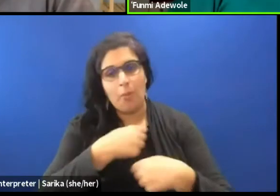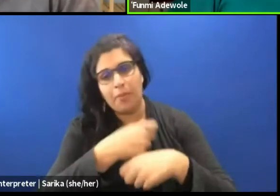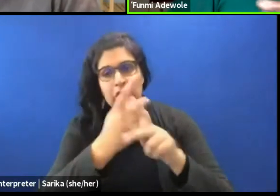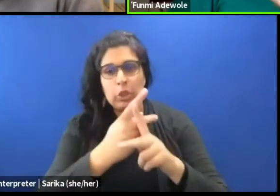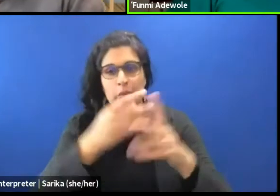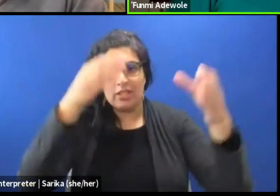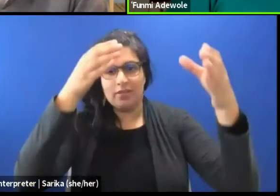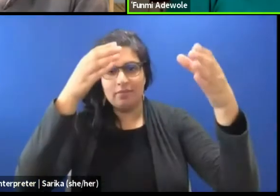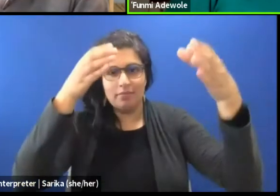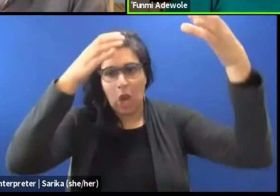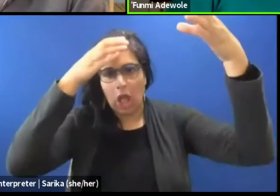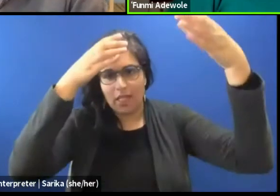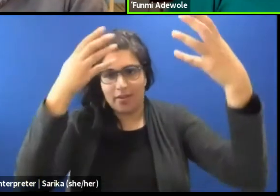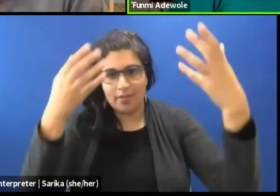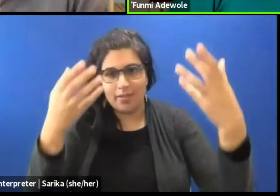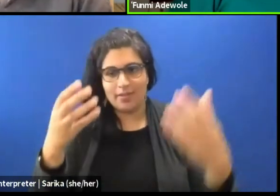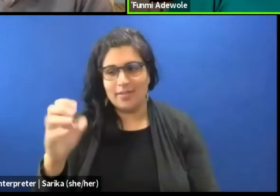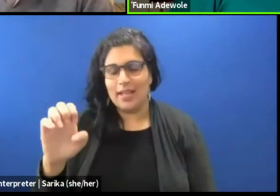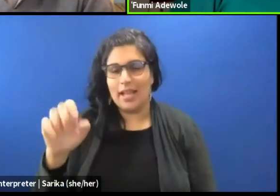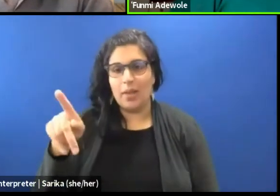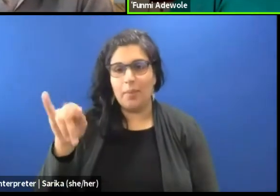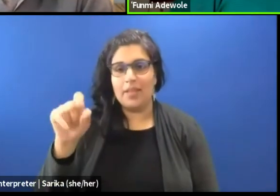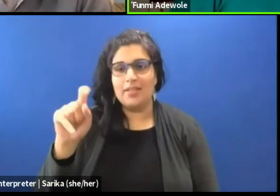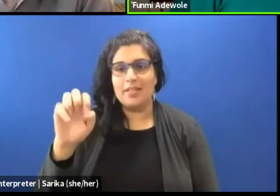which epistemology has a lot to do with.